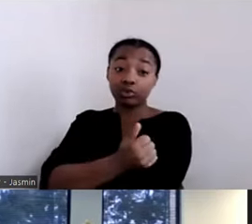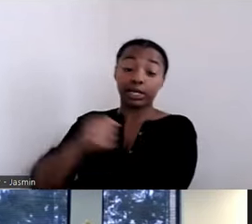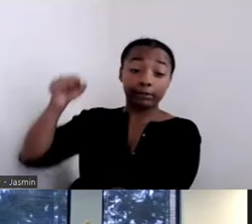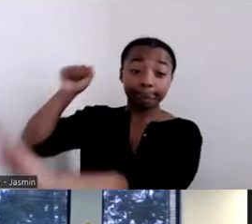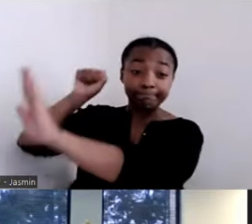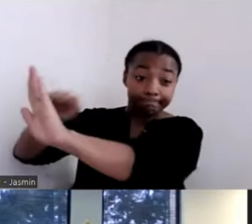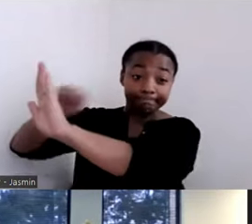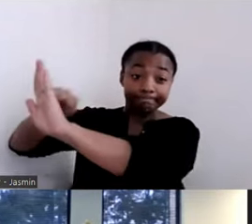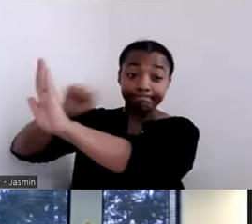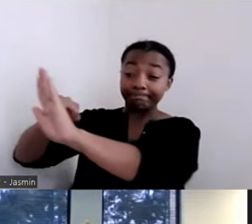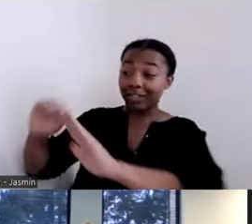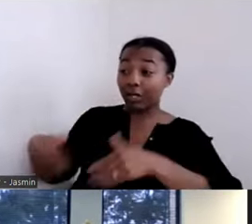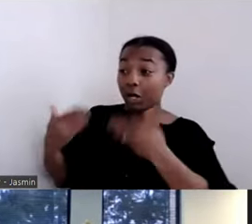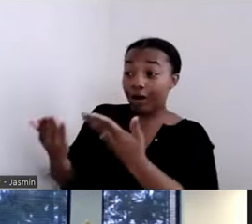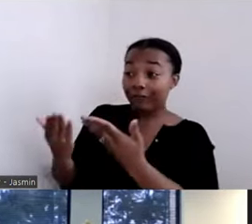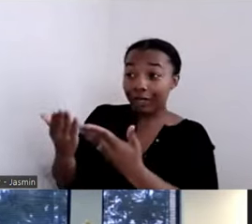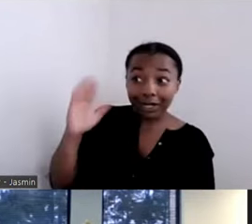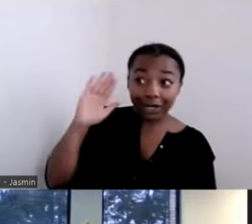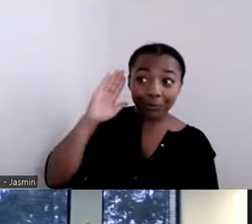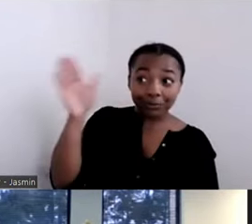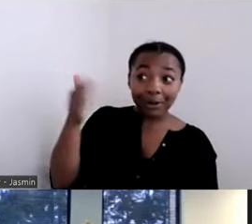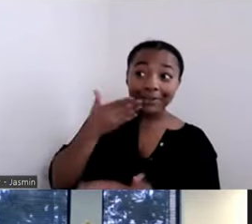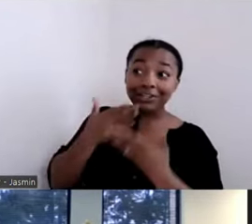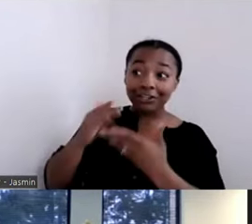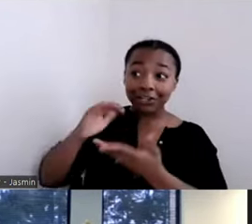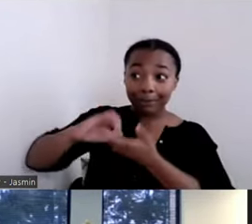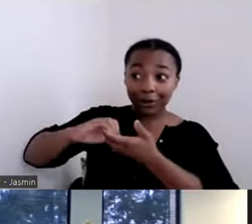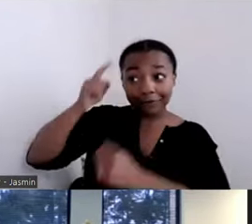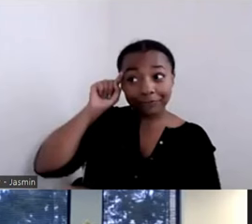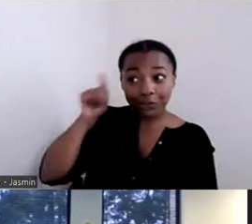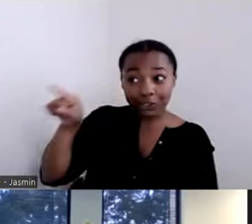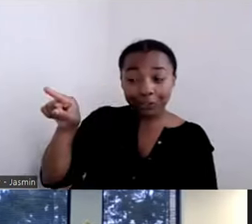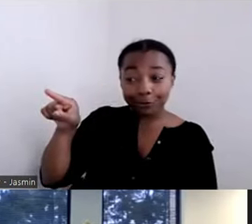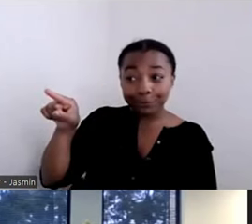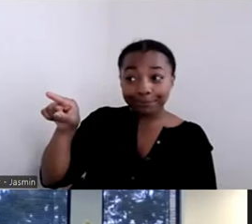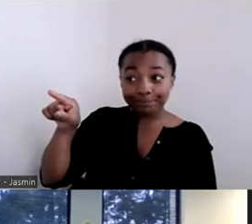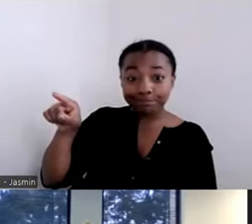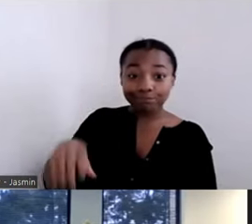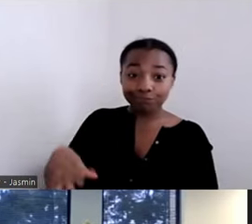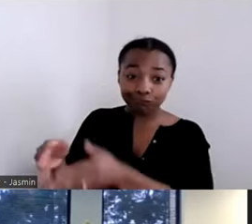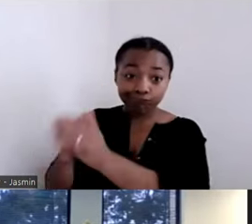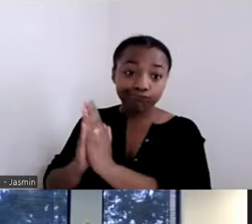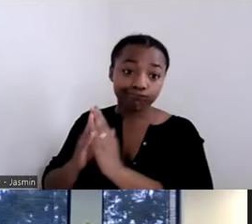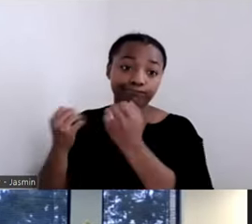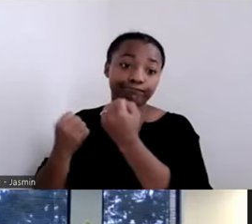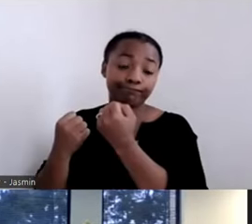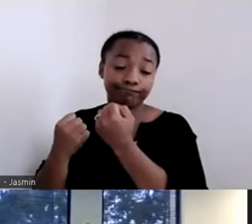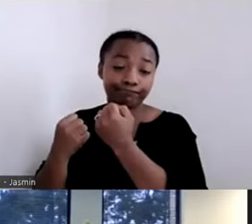we would be good partners. That we would offer supportive services, that we would